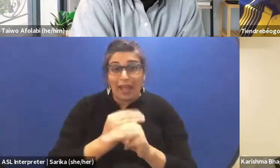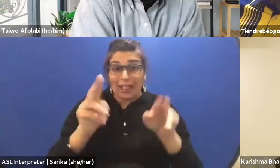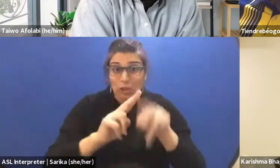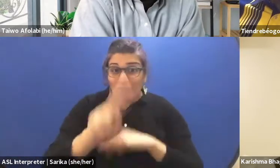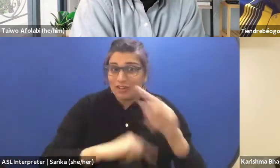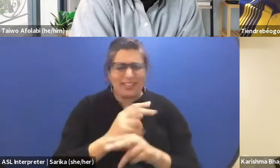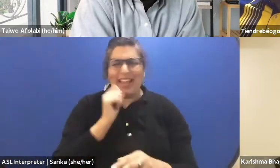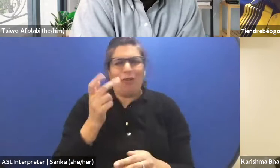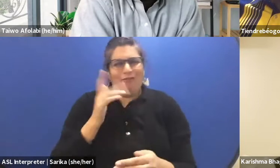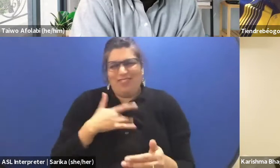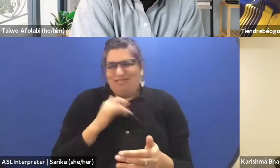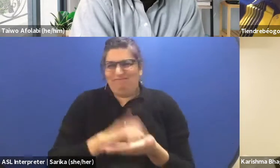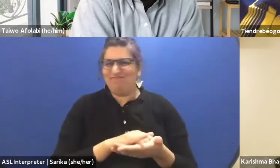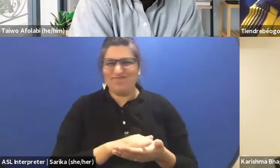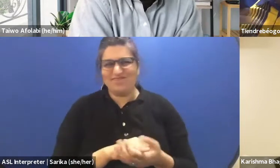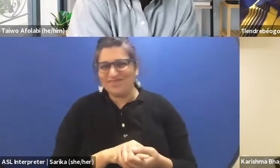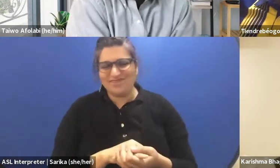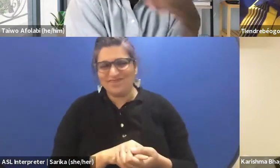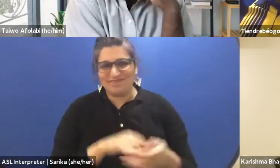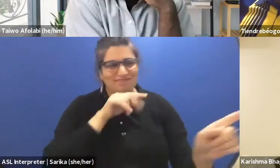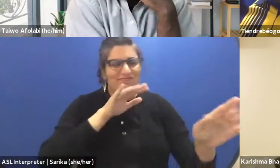(Charles speaks French)